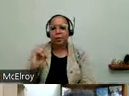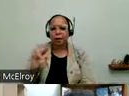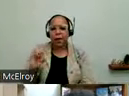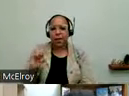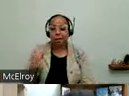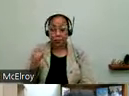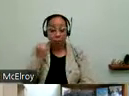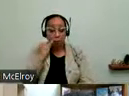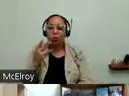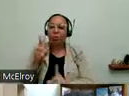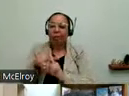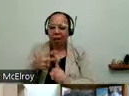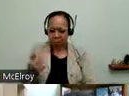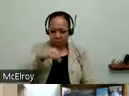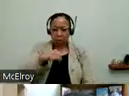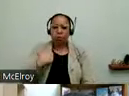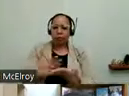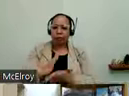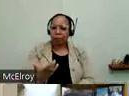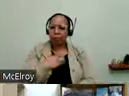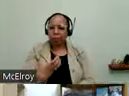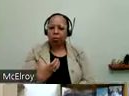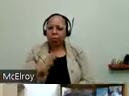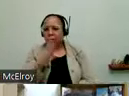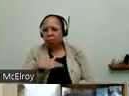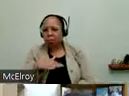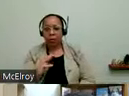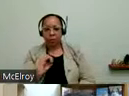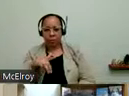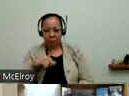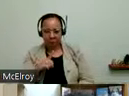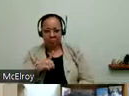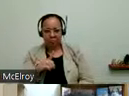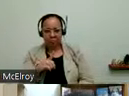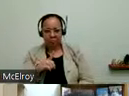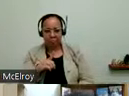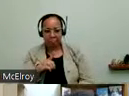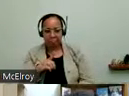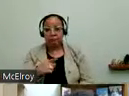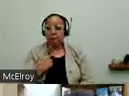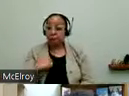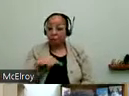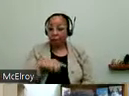right to the Mayor's Office for People with Disabilities. And we got in an